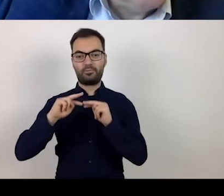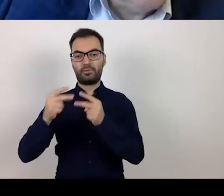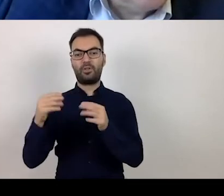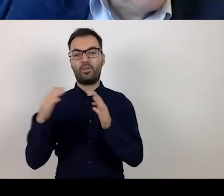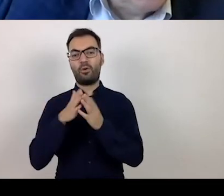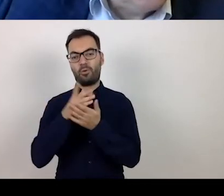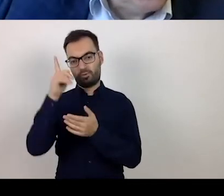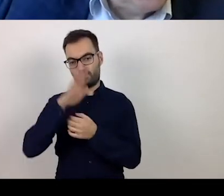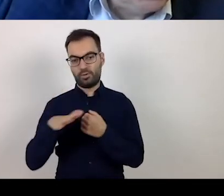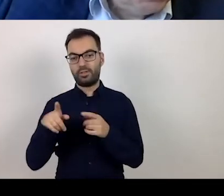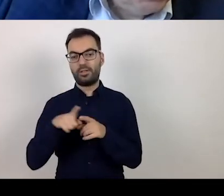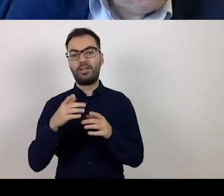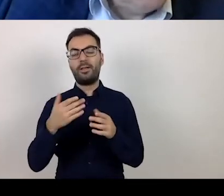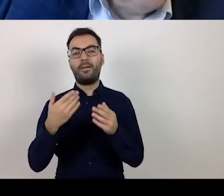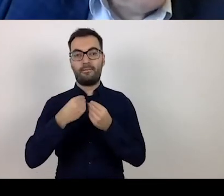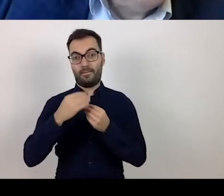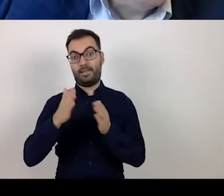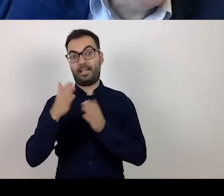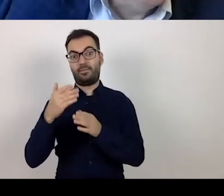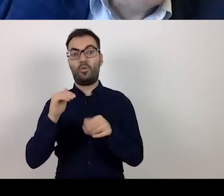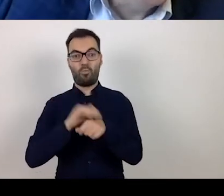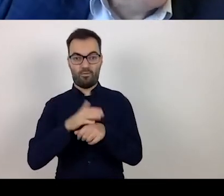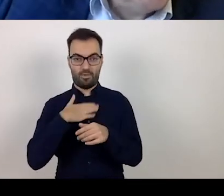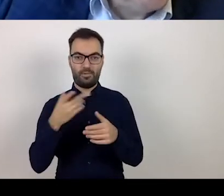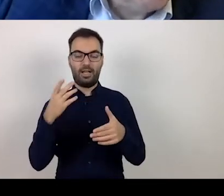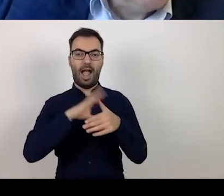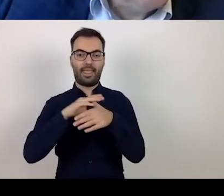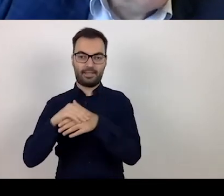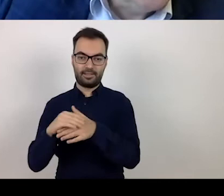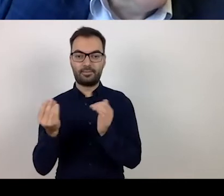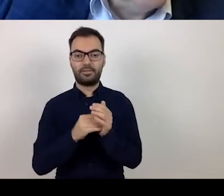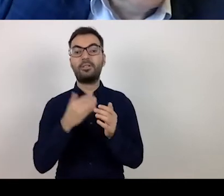And agreements were annexed. Their scope was extended.